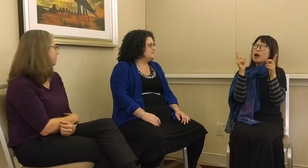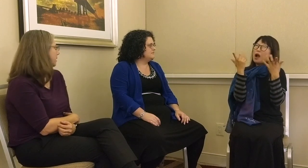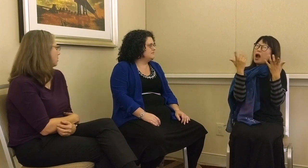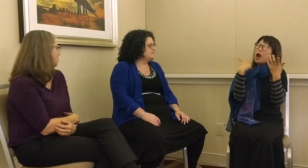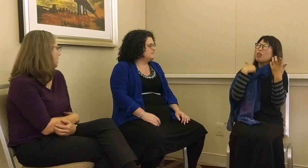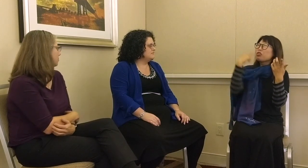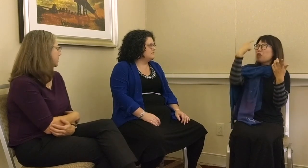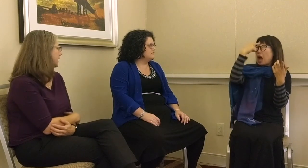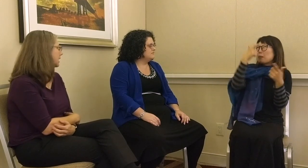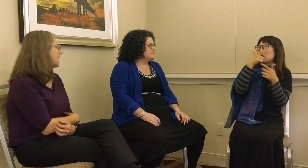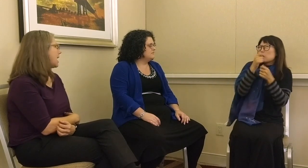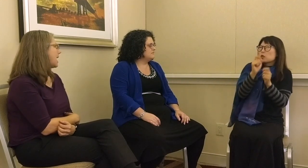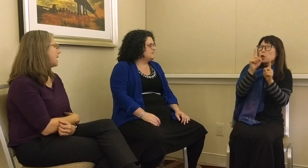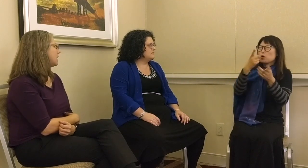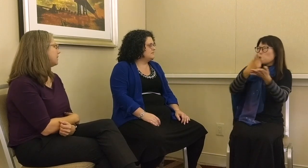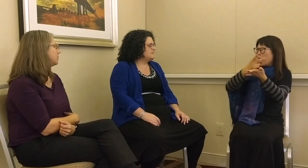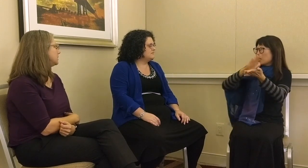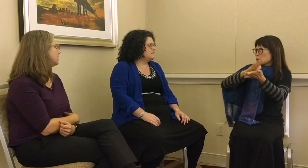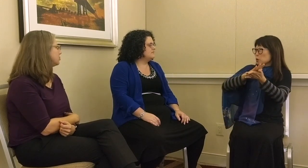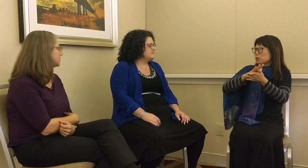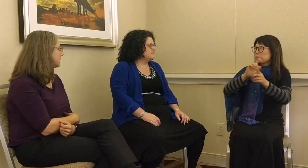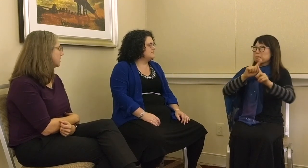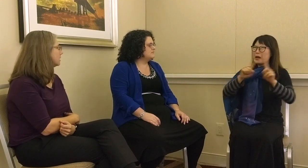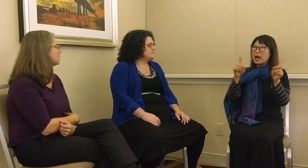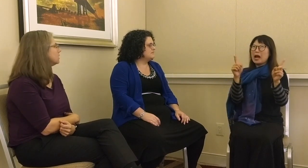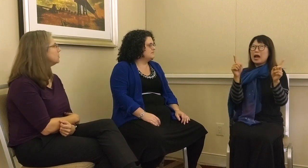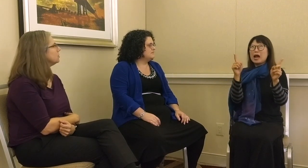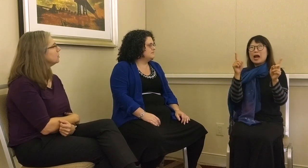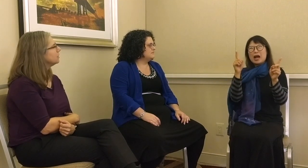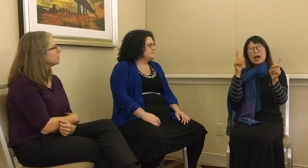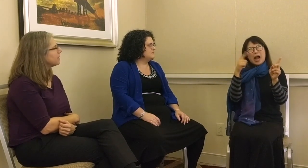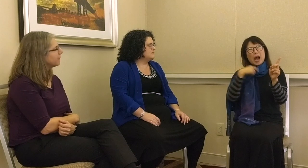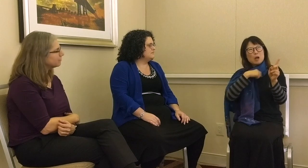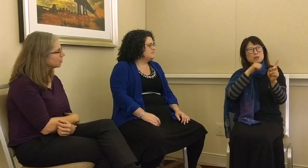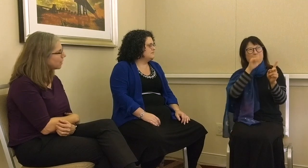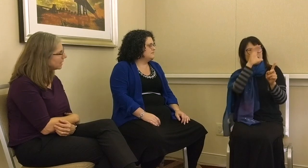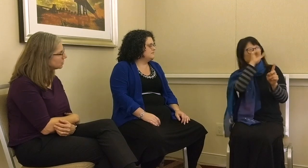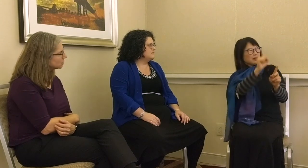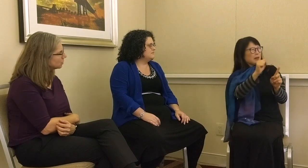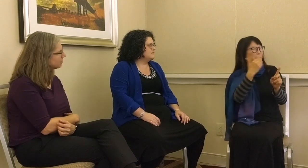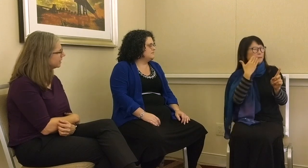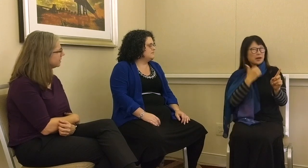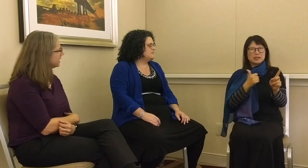whole upbringing and I thought it was interesting to think about that for grad school. At the